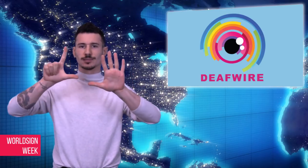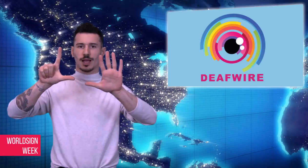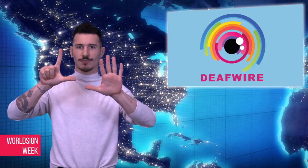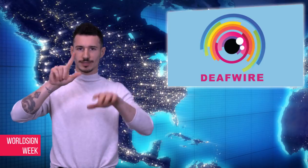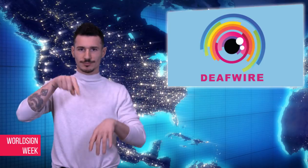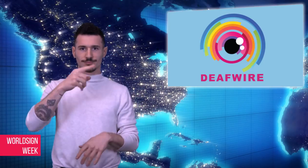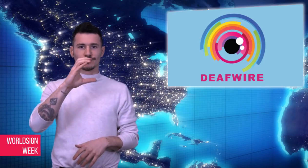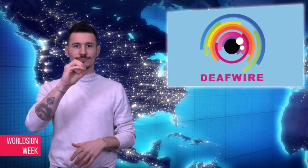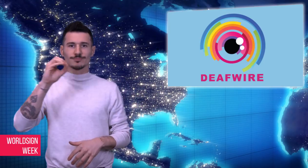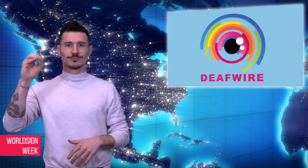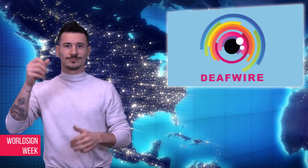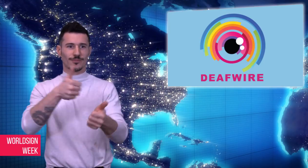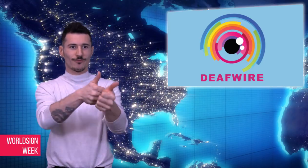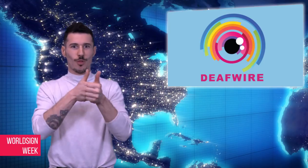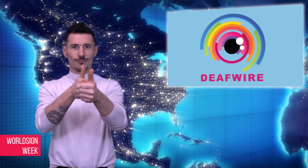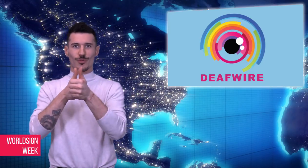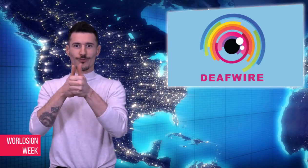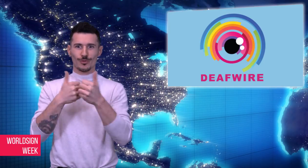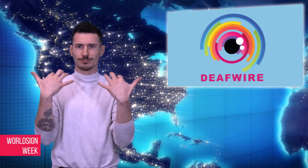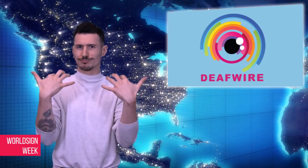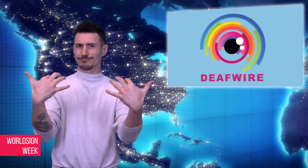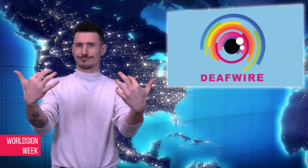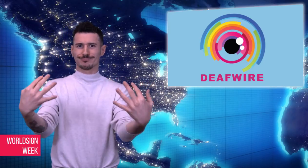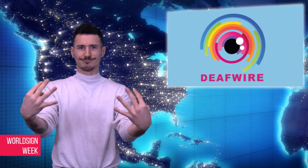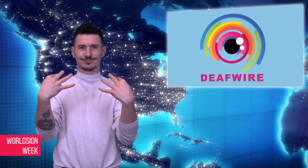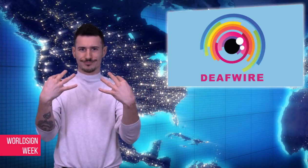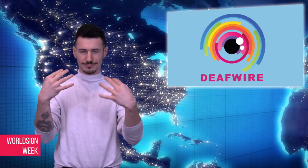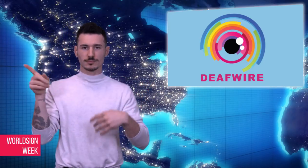preferred open captioning over closed